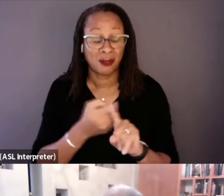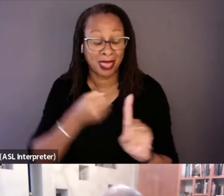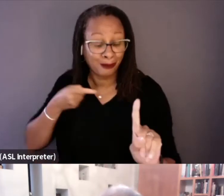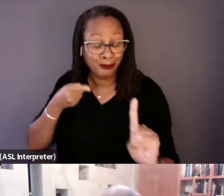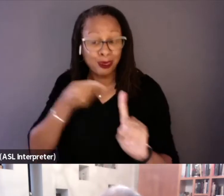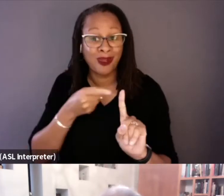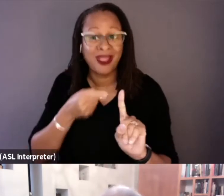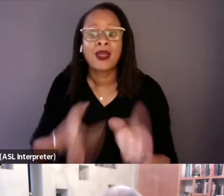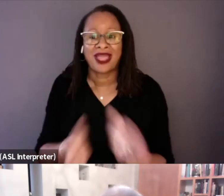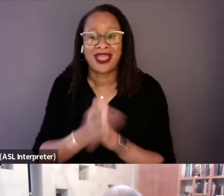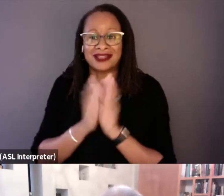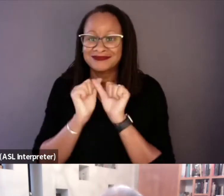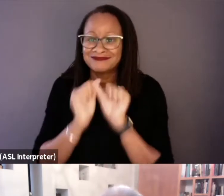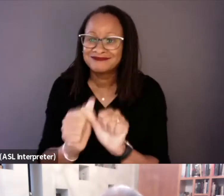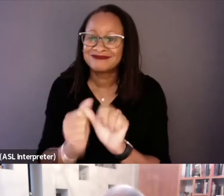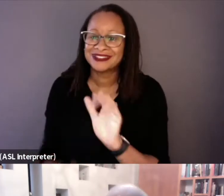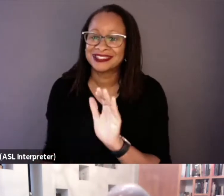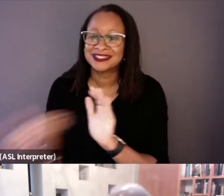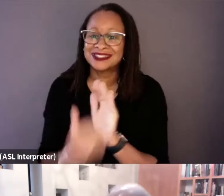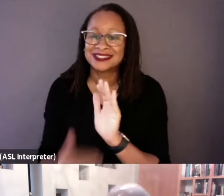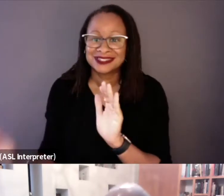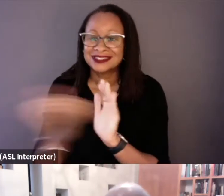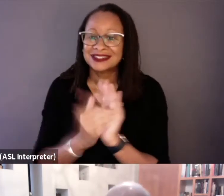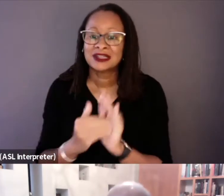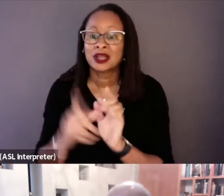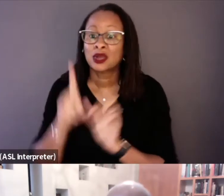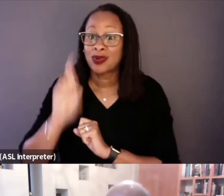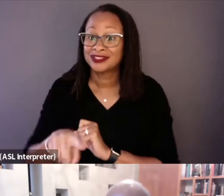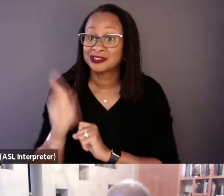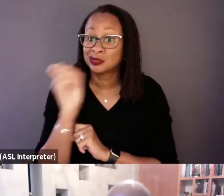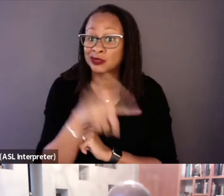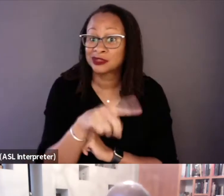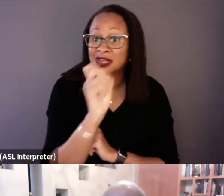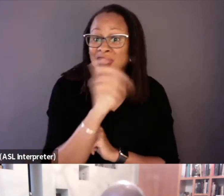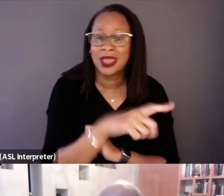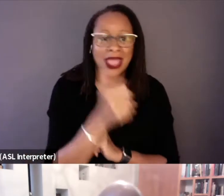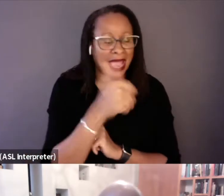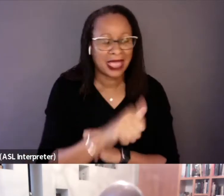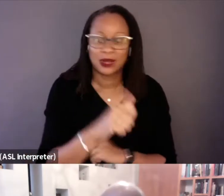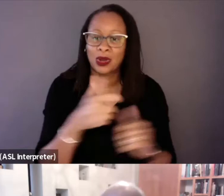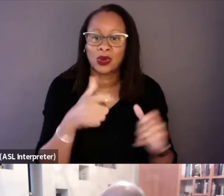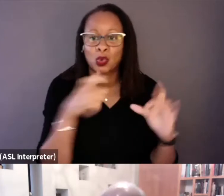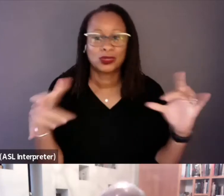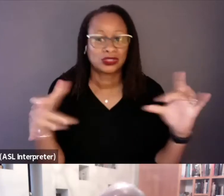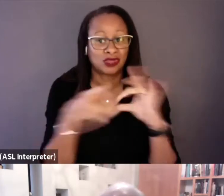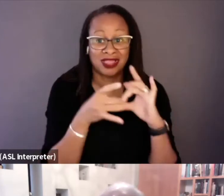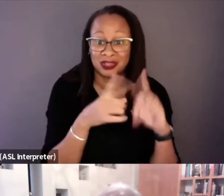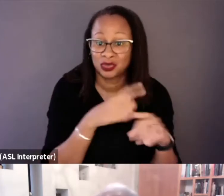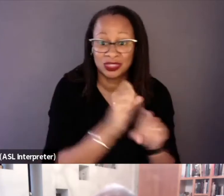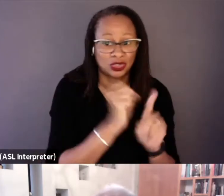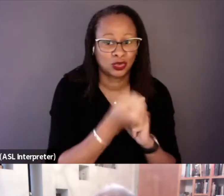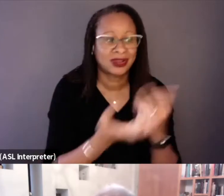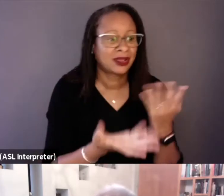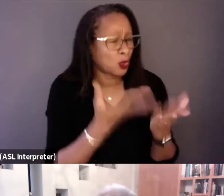continuing to ask those questions, anybody that was even tangentially related to this, what they might have...